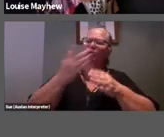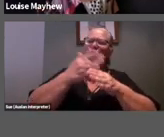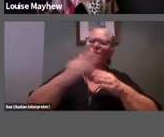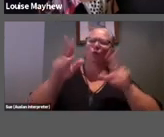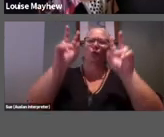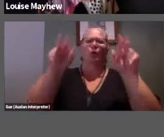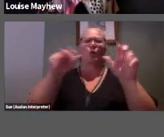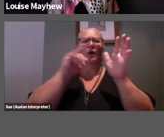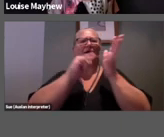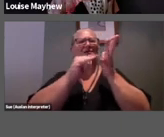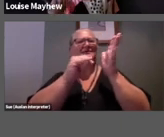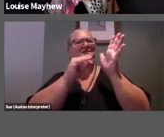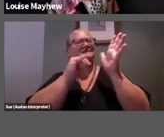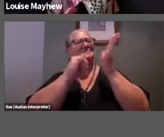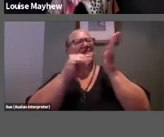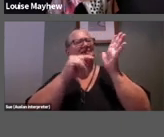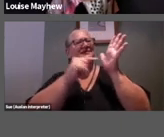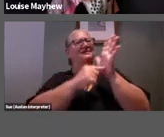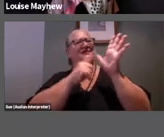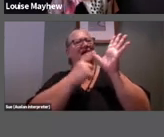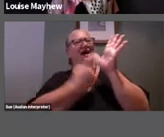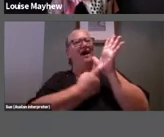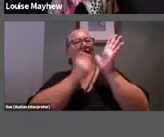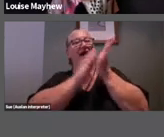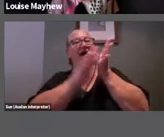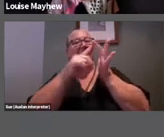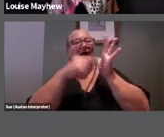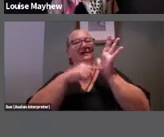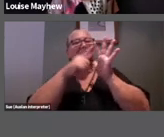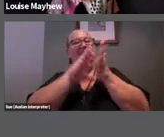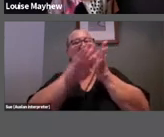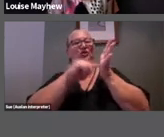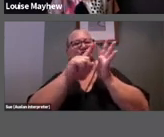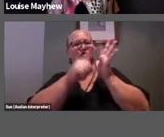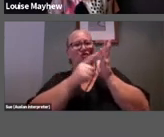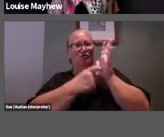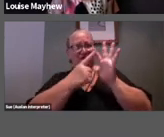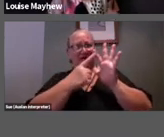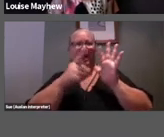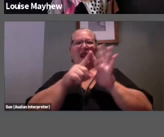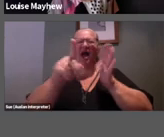so this is architecturally striking projects, typified by their